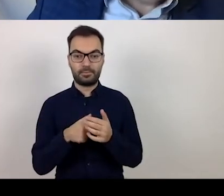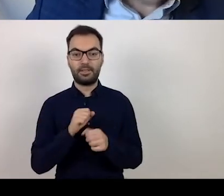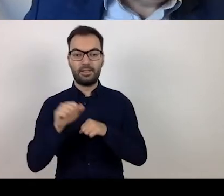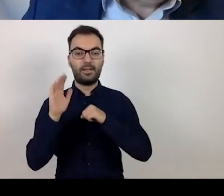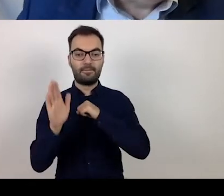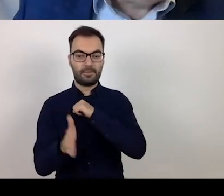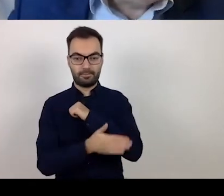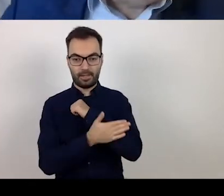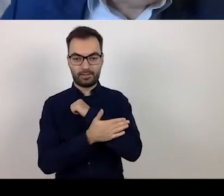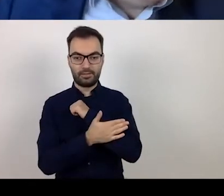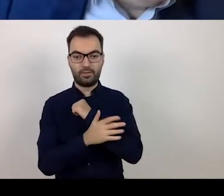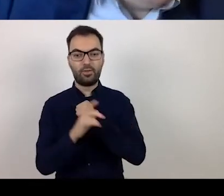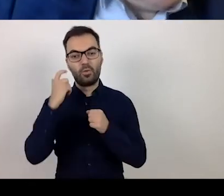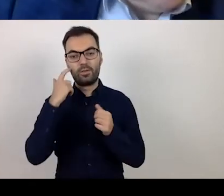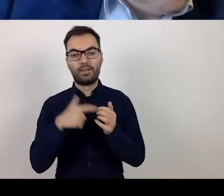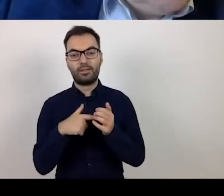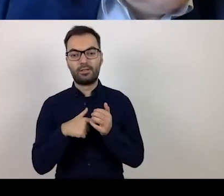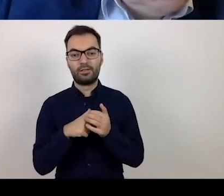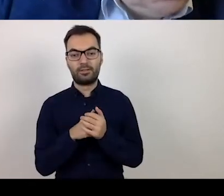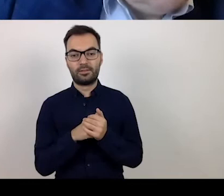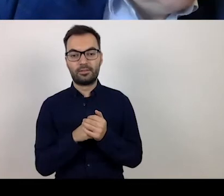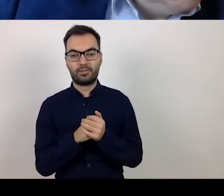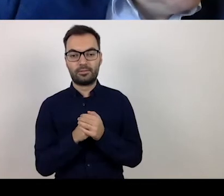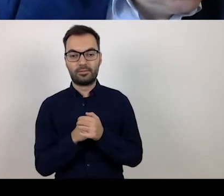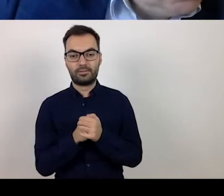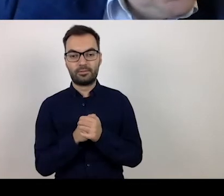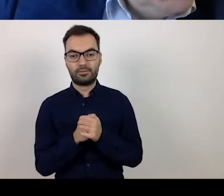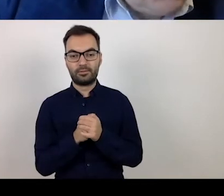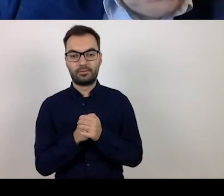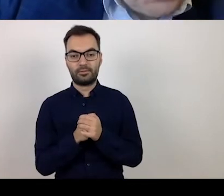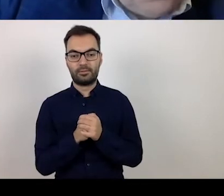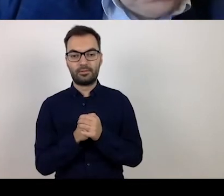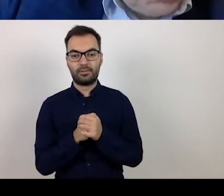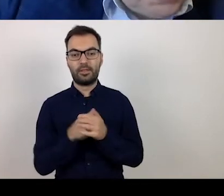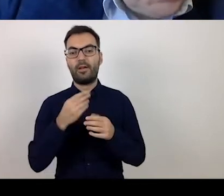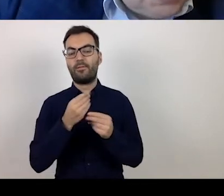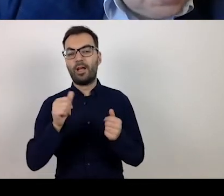mainly comes from the European Social Fund.